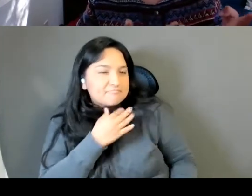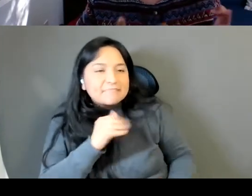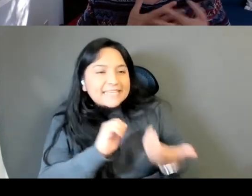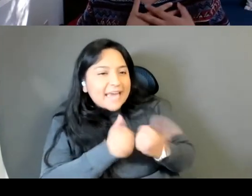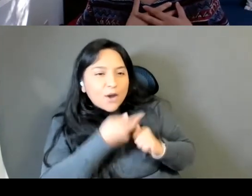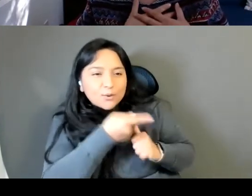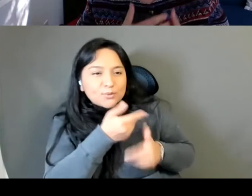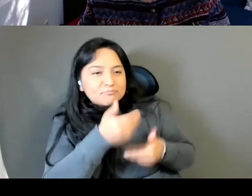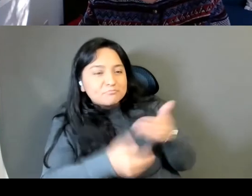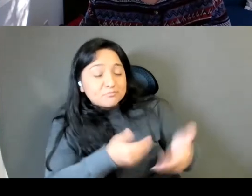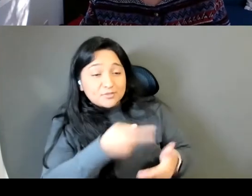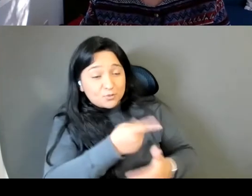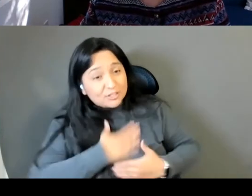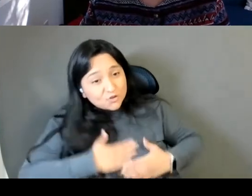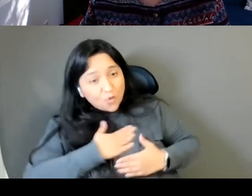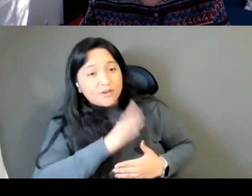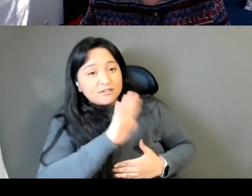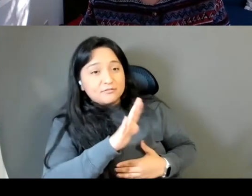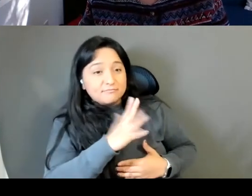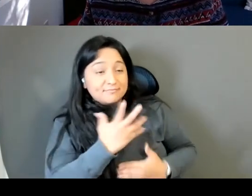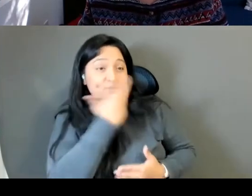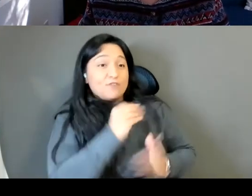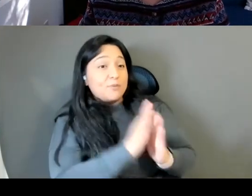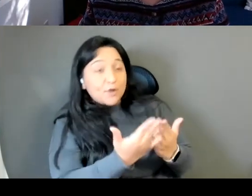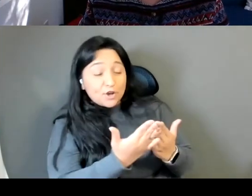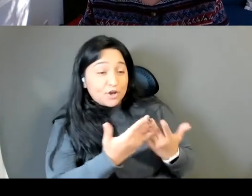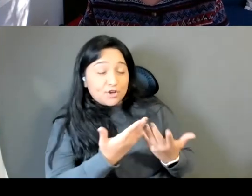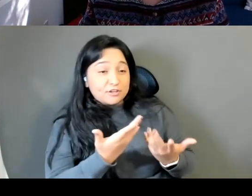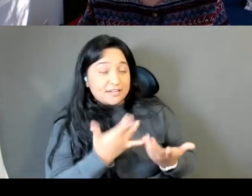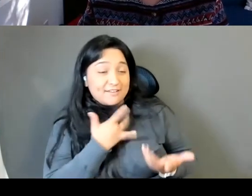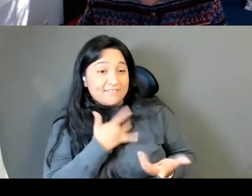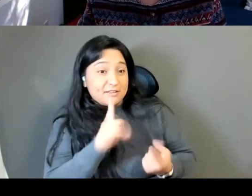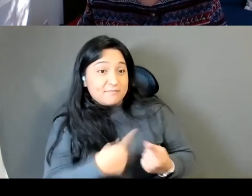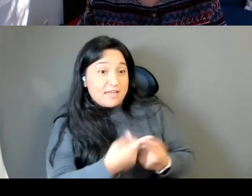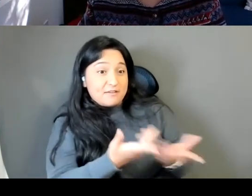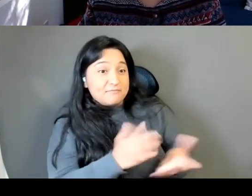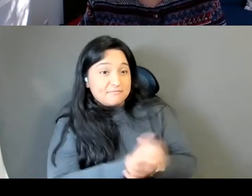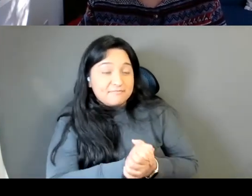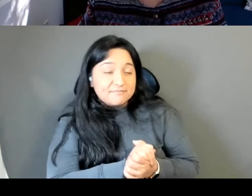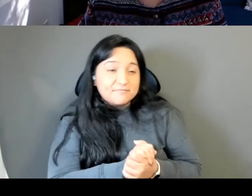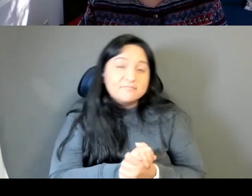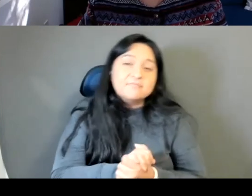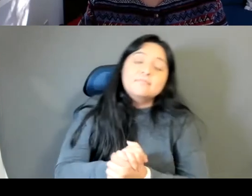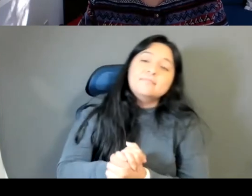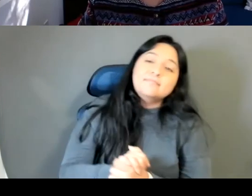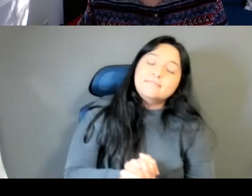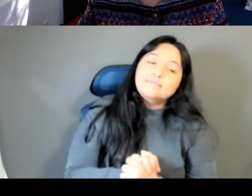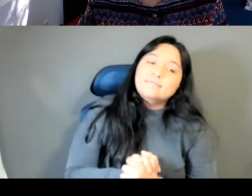And has it really sunk in. Thirii Myo Kyaw Myint I'm, I'm so glad that it's out and that people